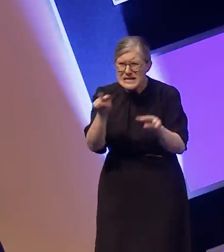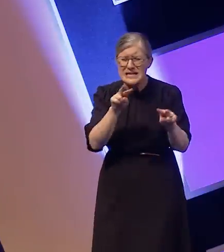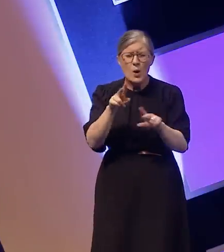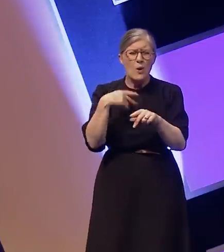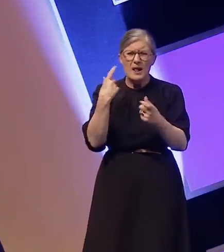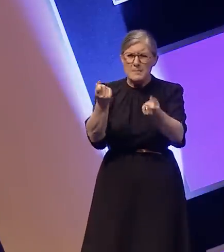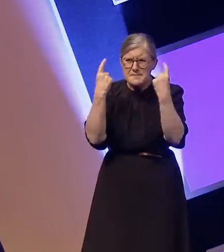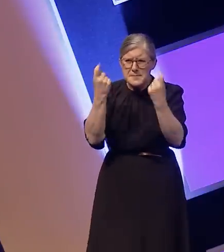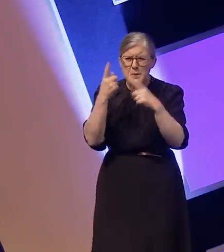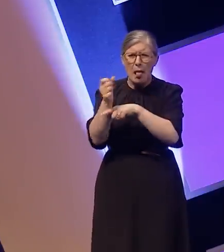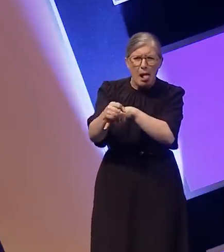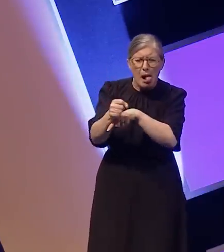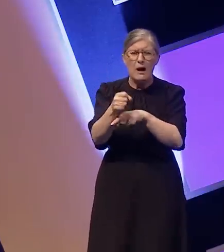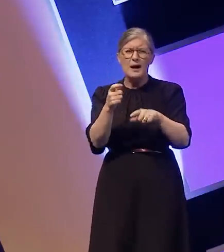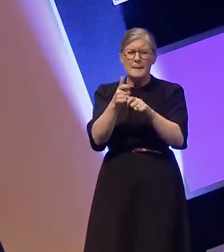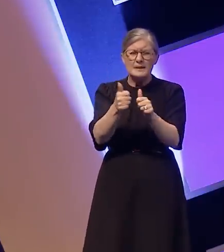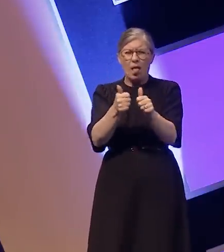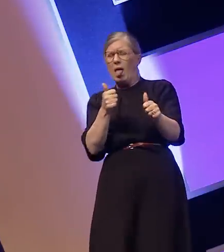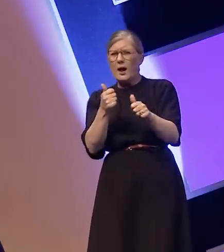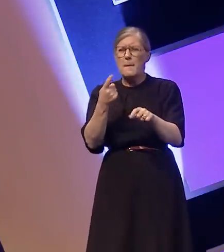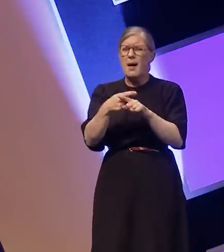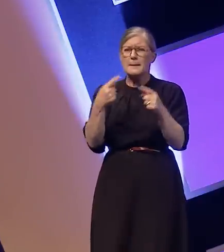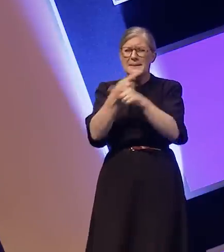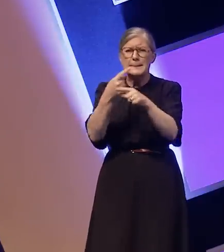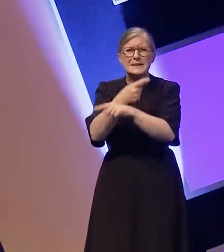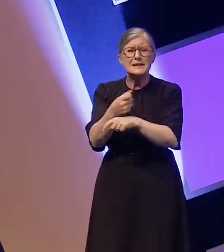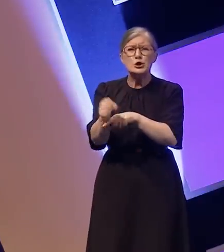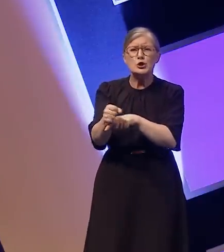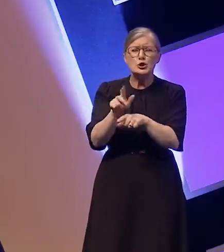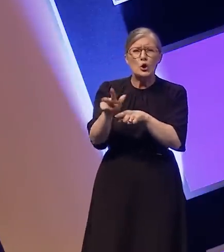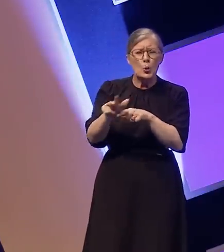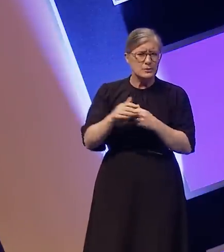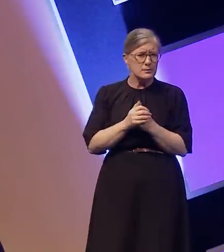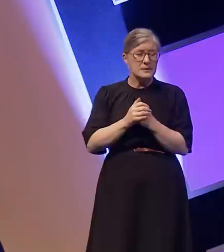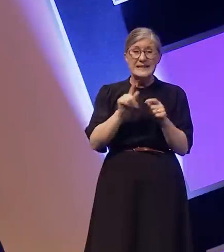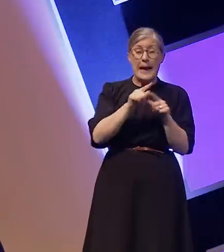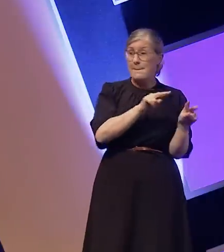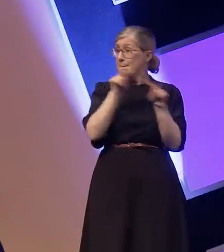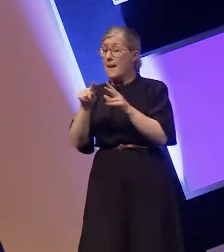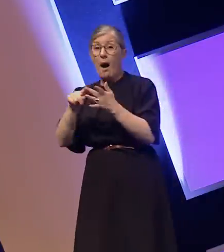step behind and excluded from a joke. Even on iPlayer the subtitles have not been corrected